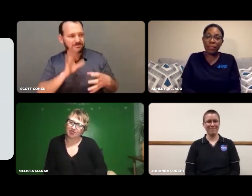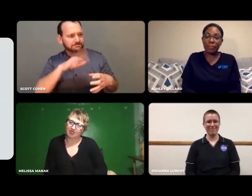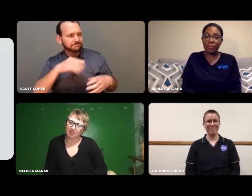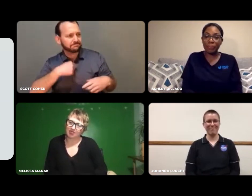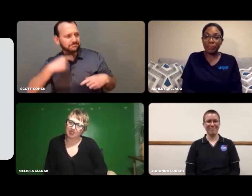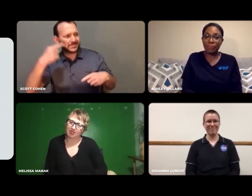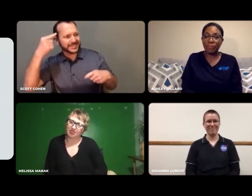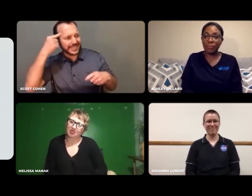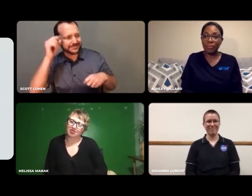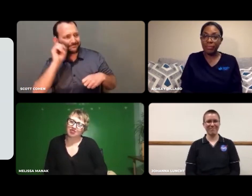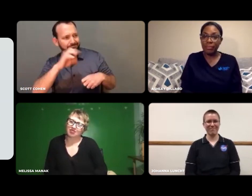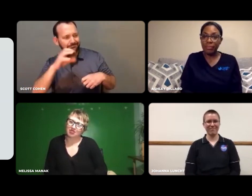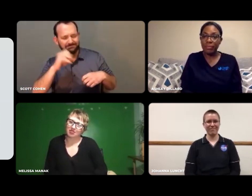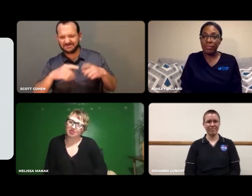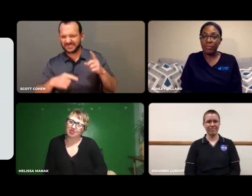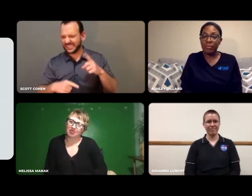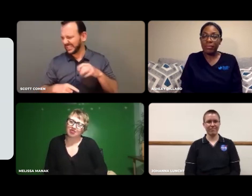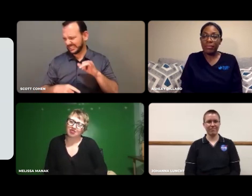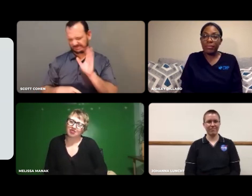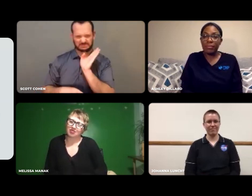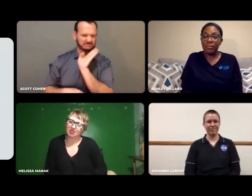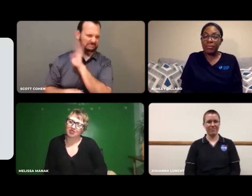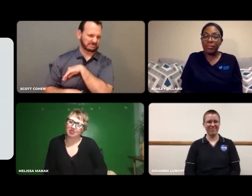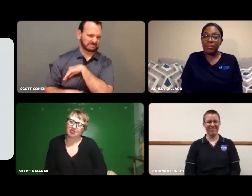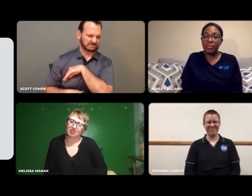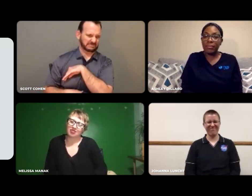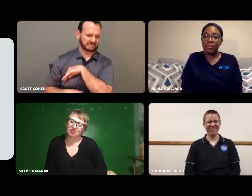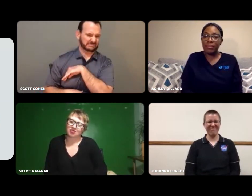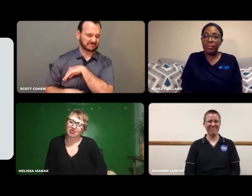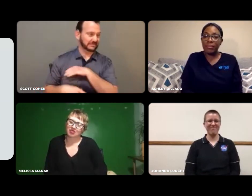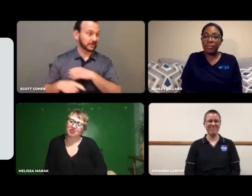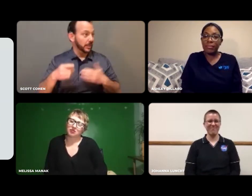the experience of being ignored by the group.